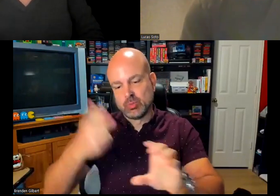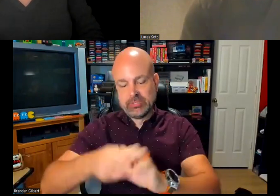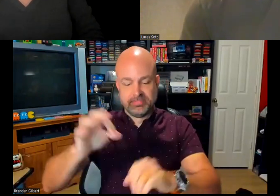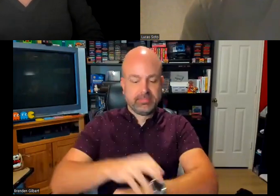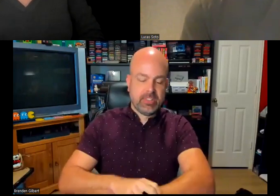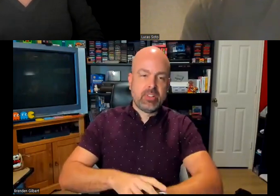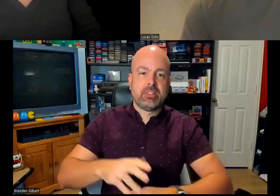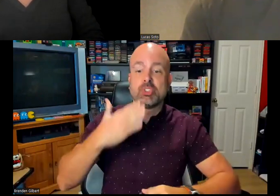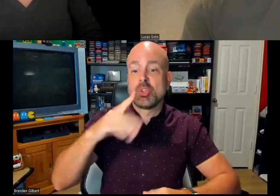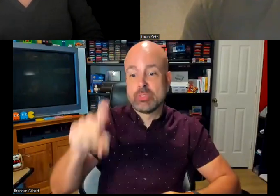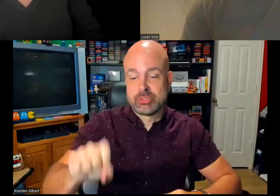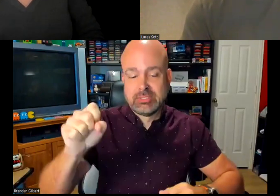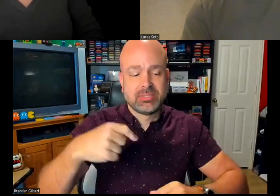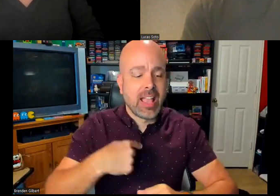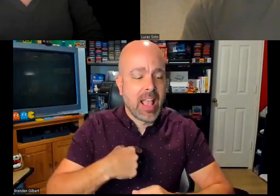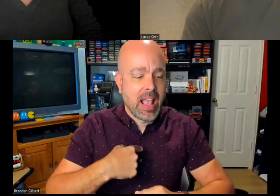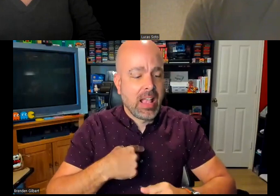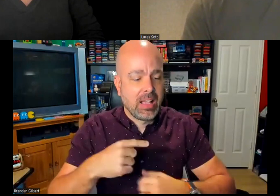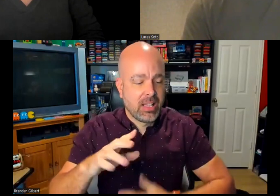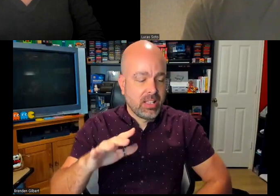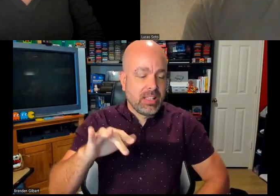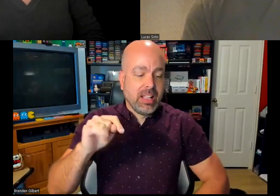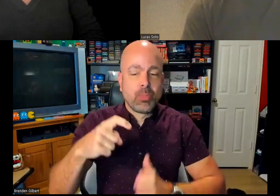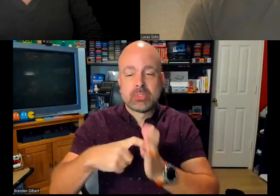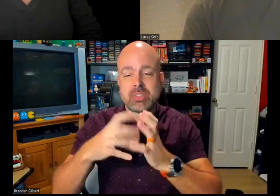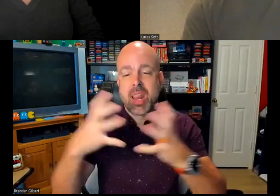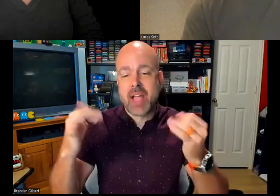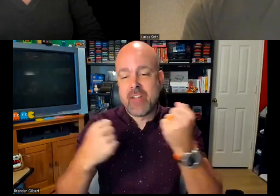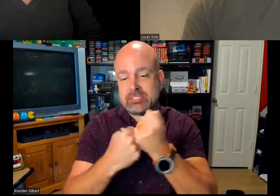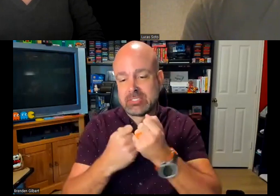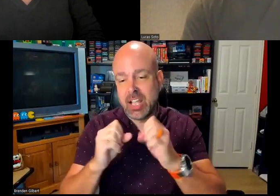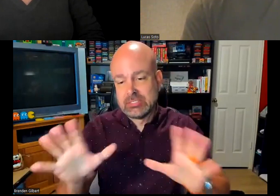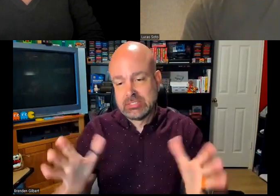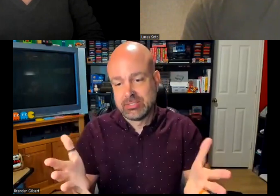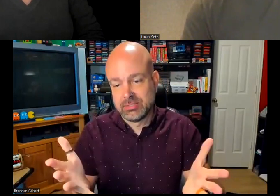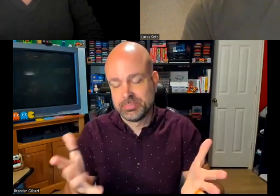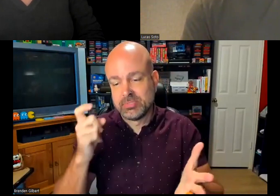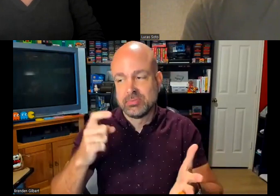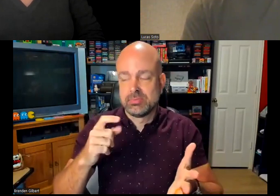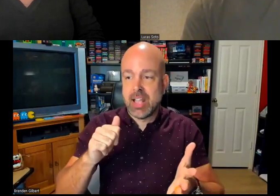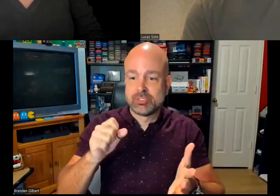I'm glad you're here. Cool to see you. It is going to